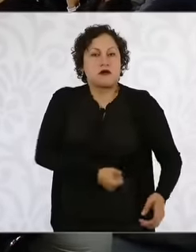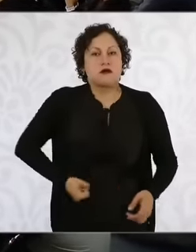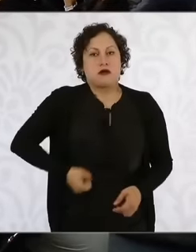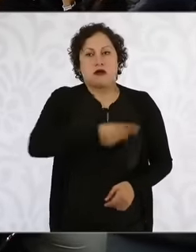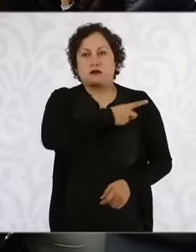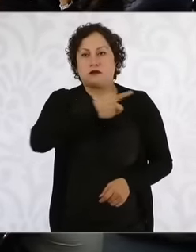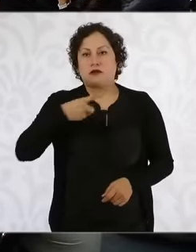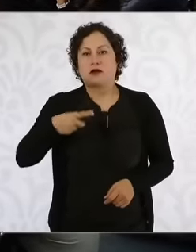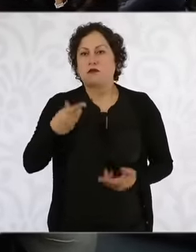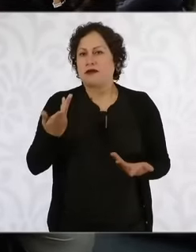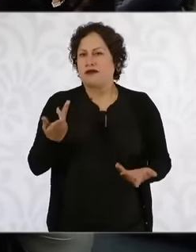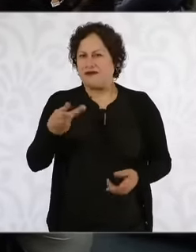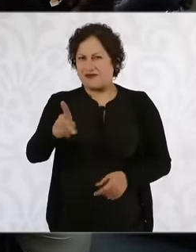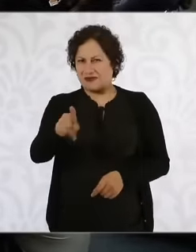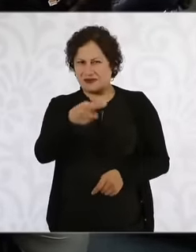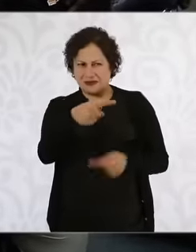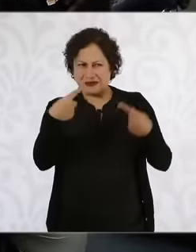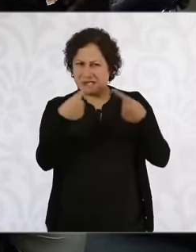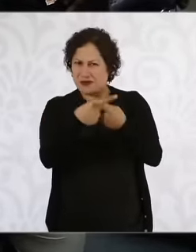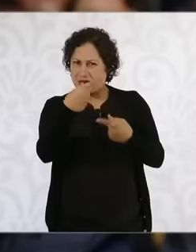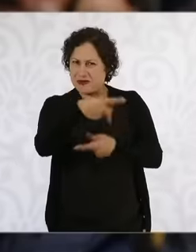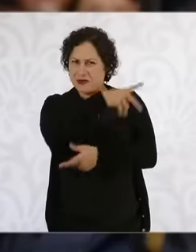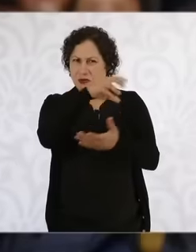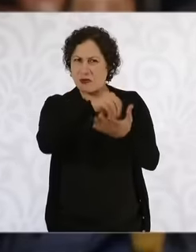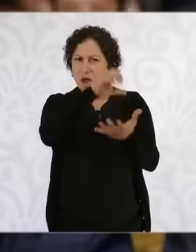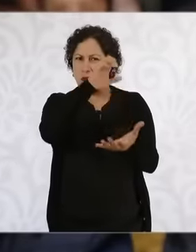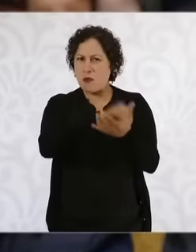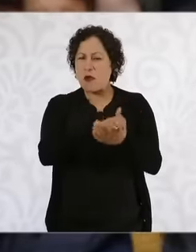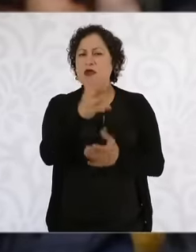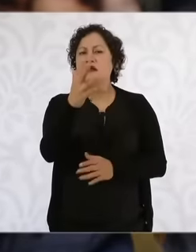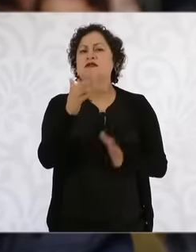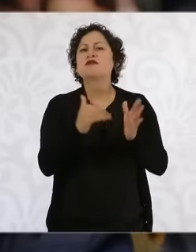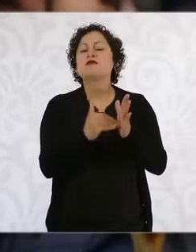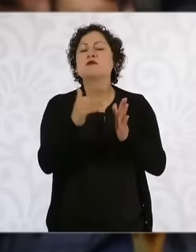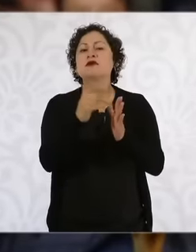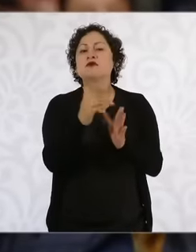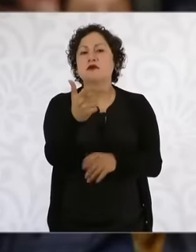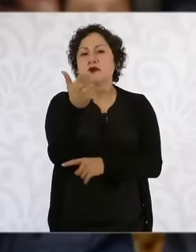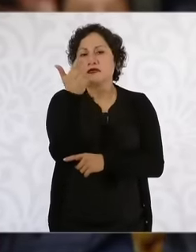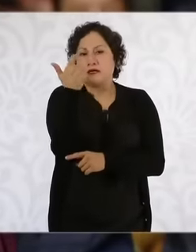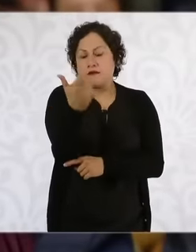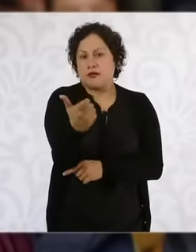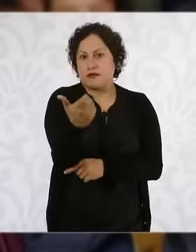the cost of this wedding is estimated at 5 million pesos equivalent to 4 full years of the salary